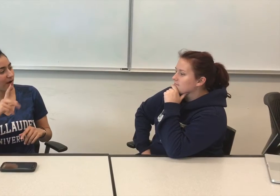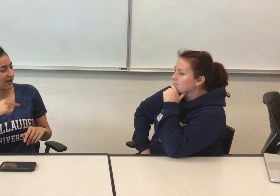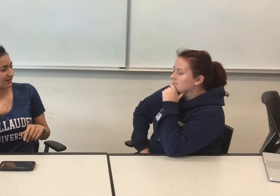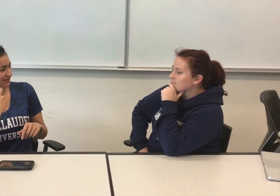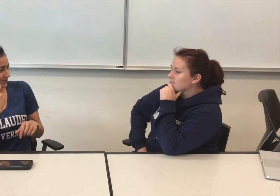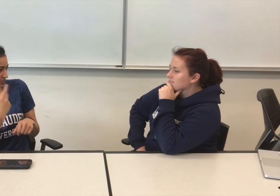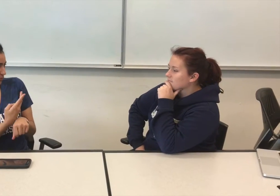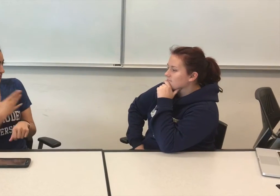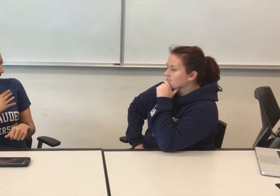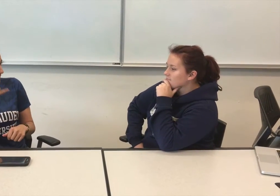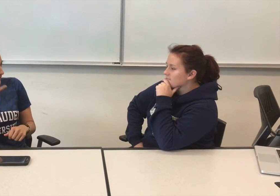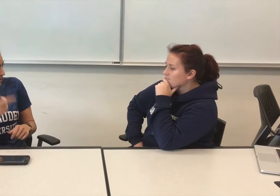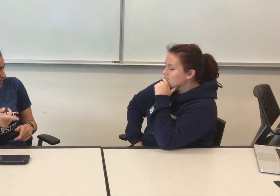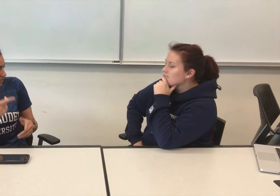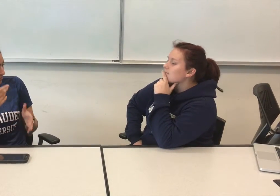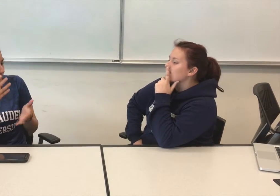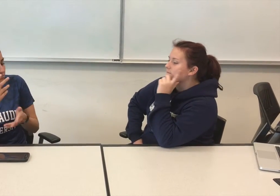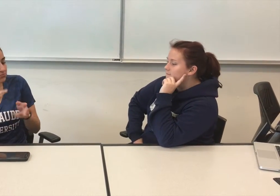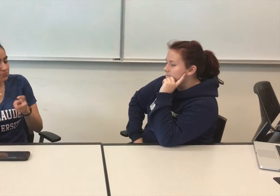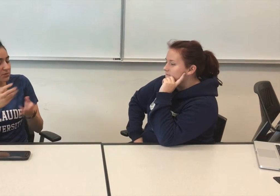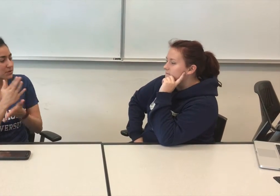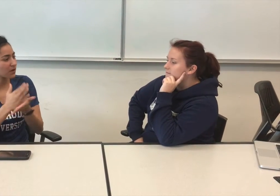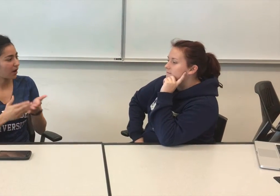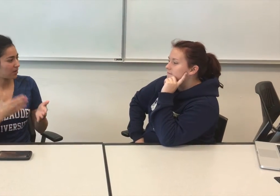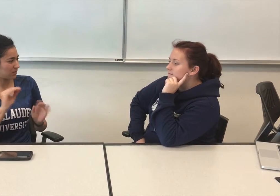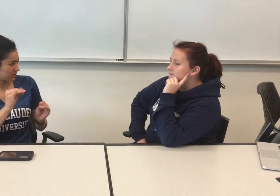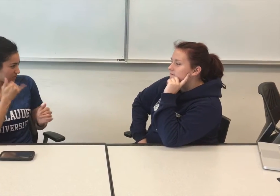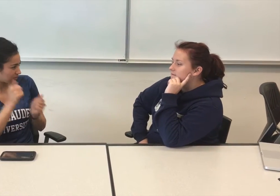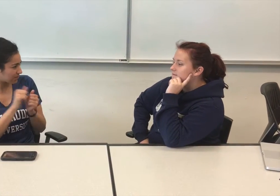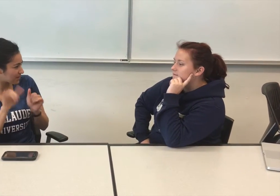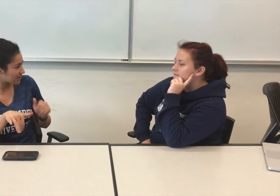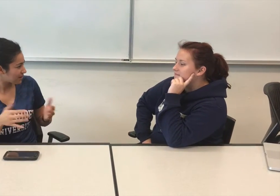[Student #1]: Well, I used my phone and borrowed some clips. There is nothing wrong with that.